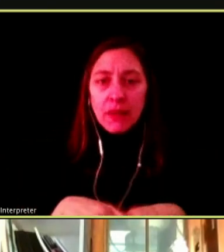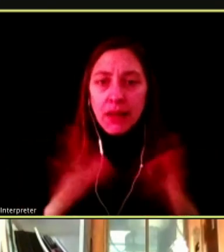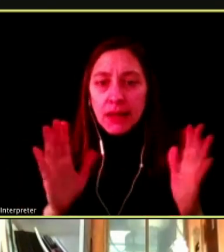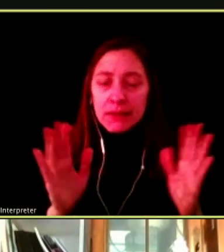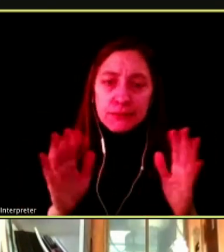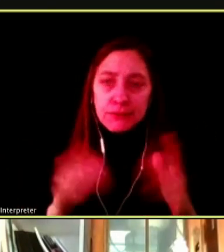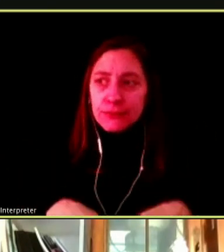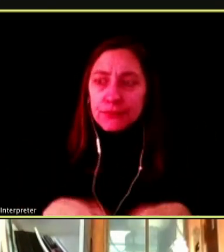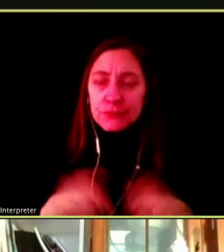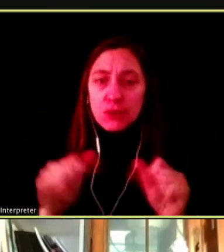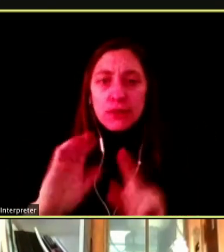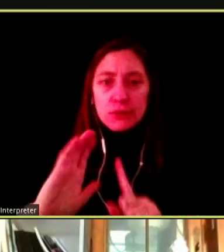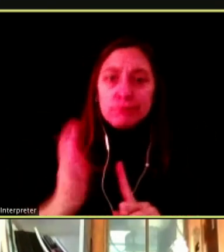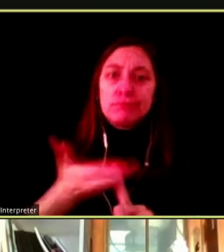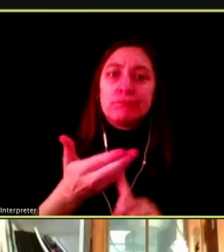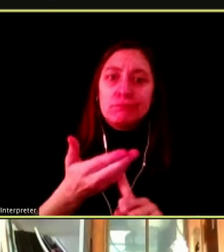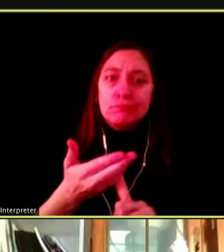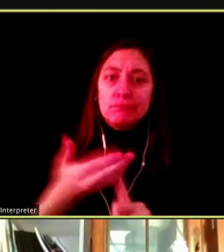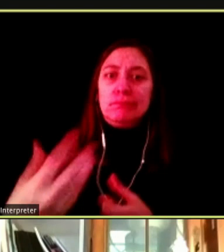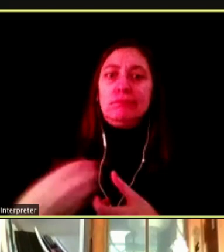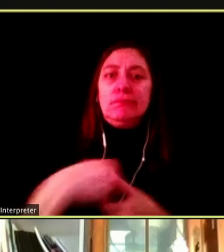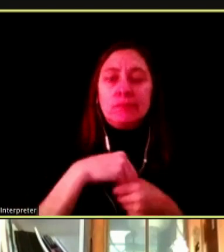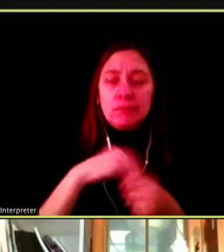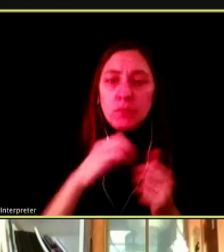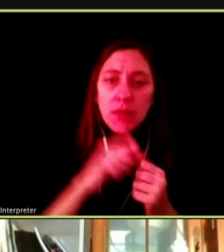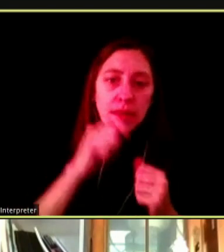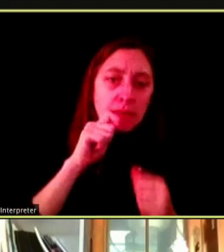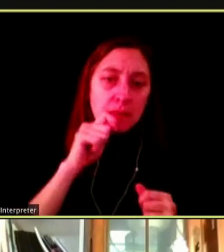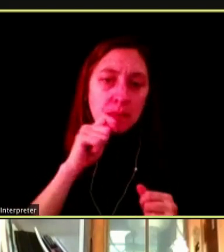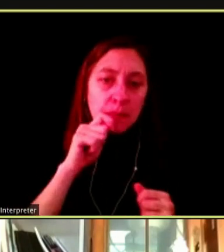EVERYTHING IN TERMS OF THE DIVINE DESIGN.